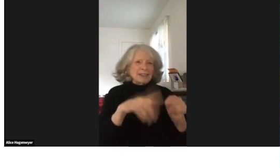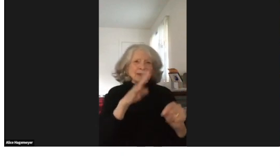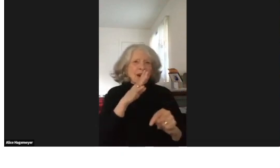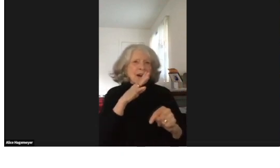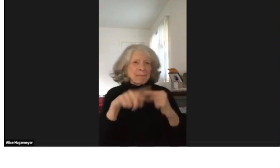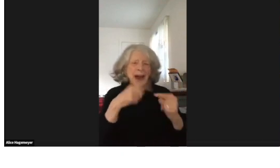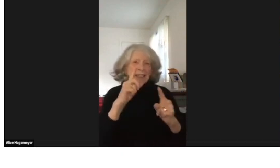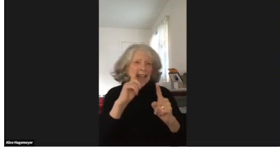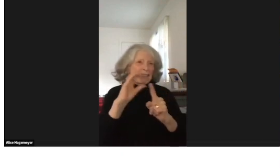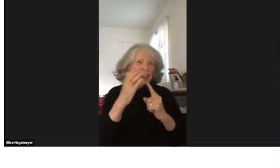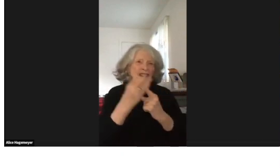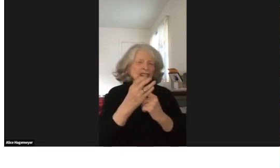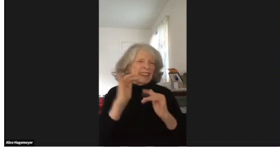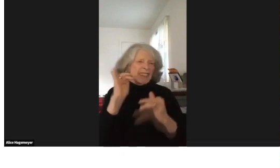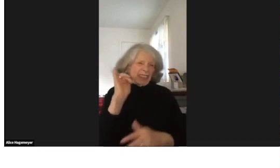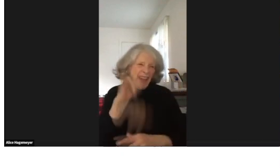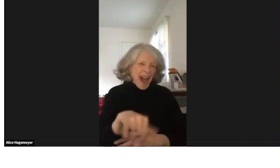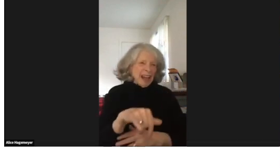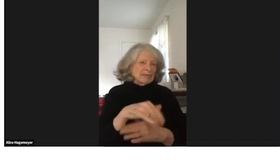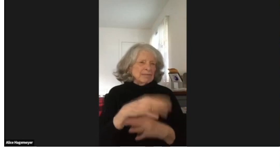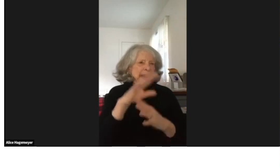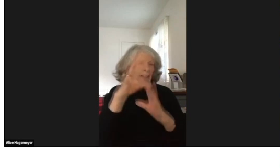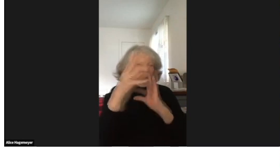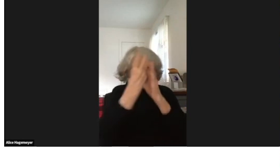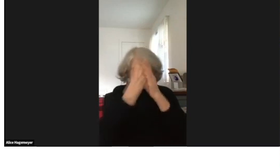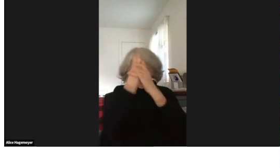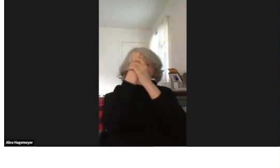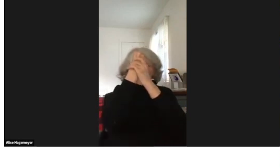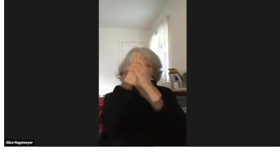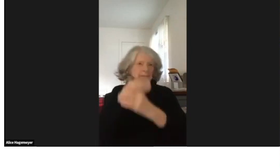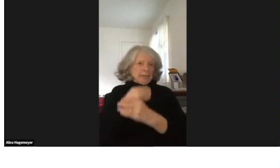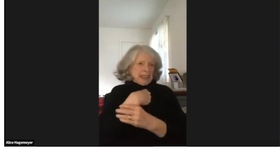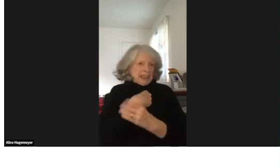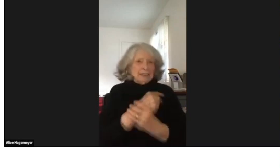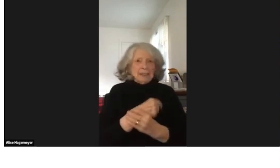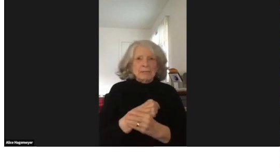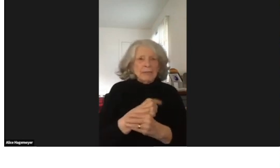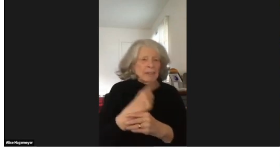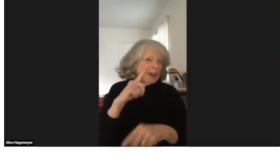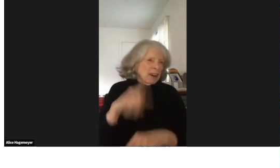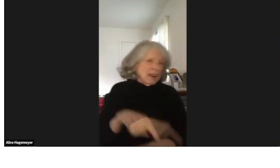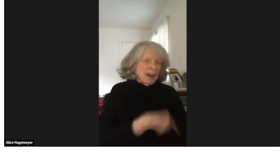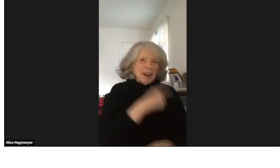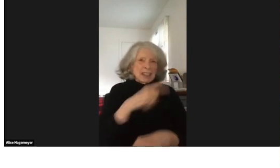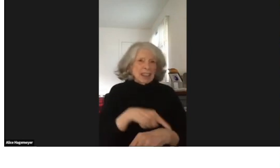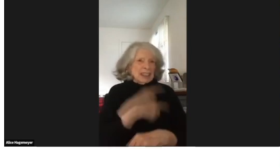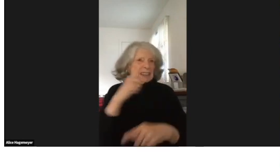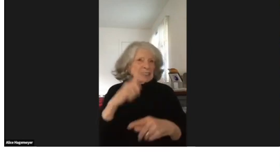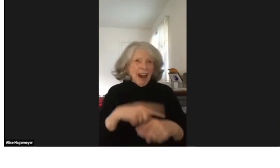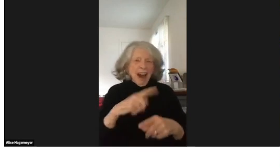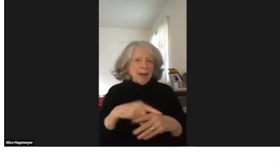I love my family but what my mom said about deaf culture